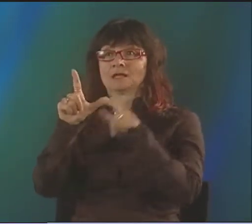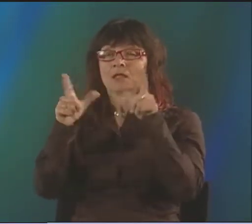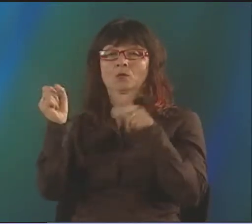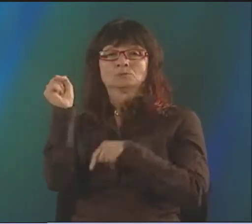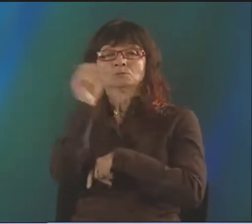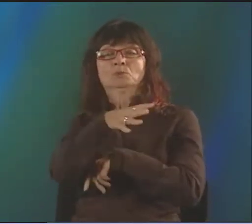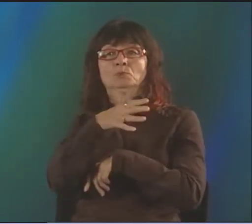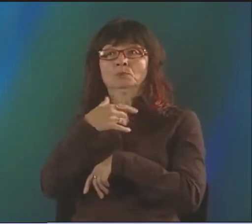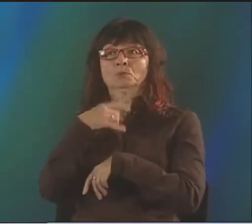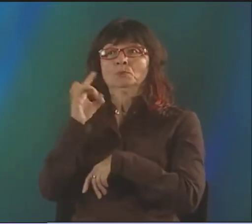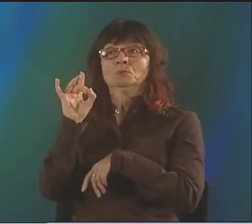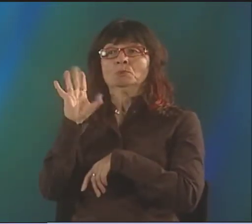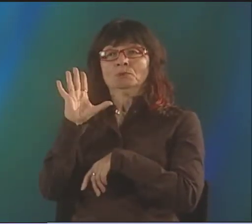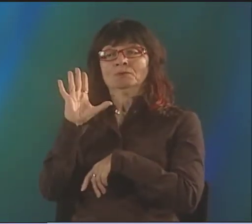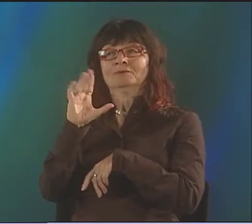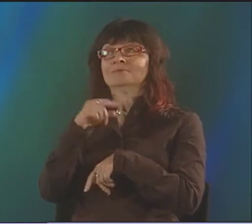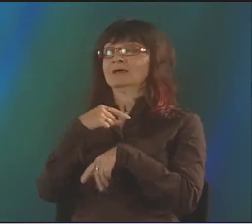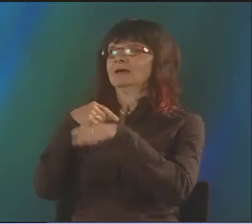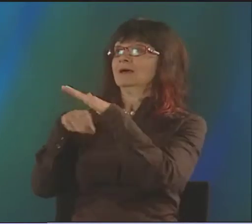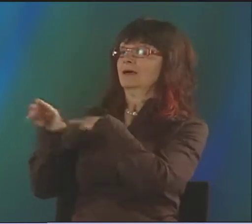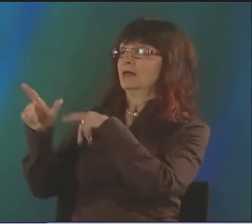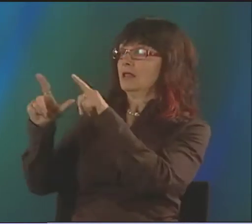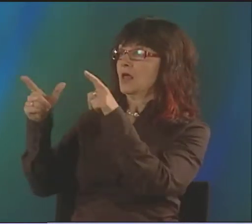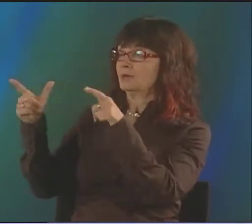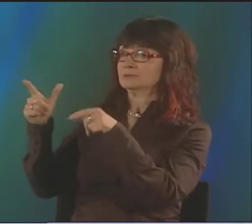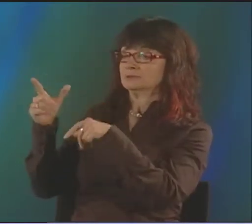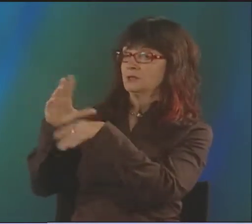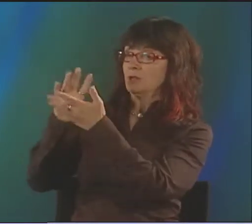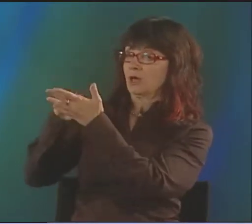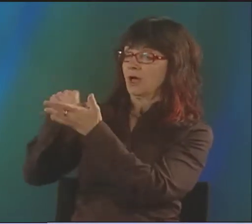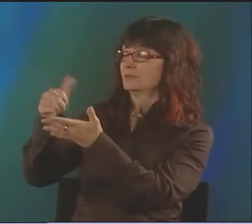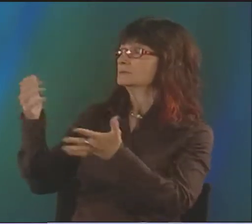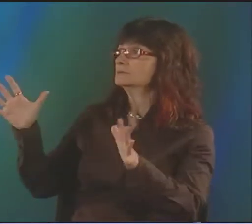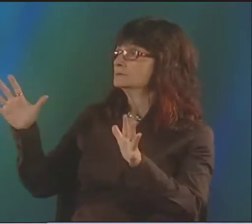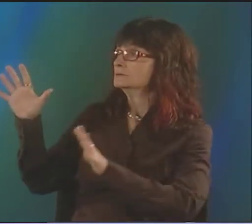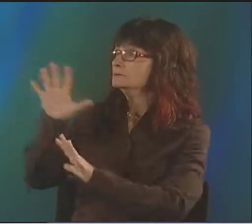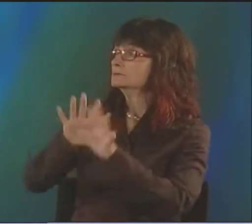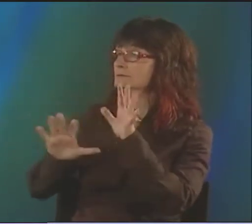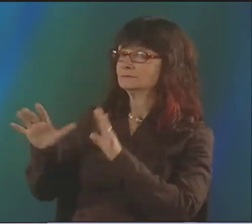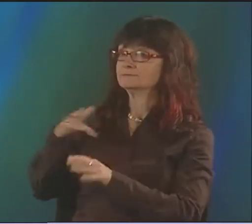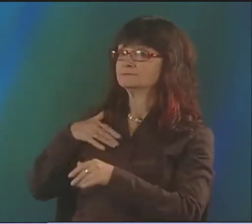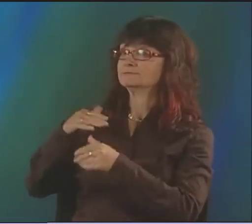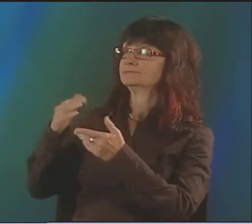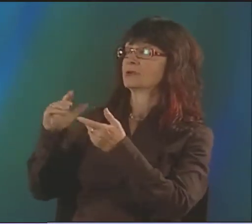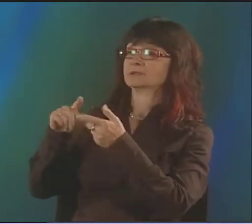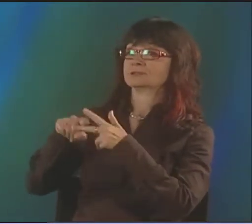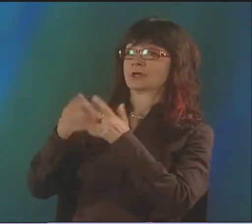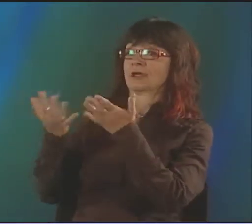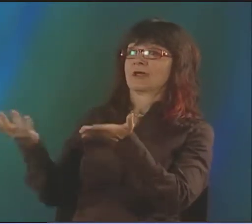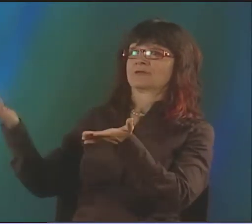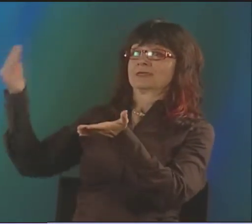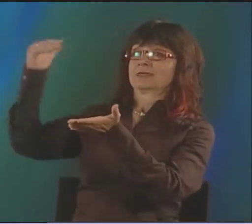AND OF COURSE, I HAD TO JETTISON ASL FROM MY EXPRESSION, AND I HAD TO LEARN A WHOLE NEW SIGN LANGUAGE.